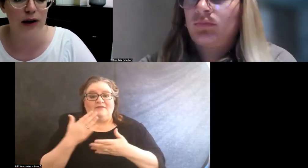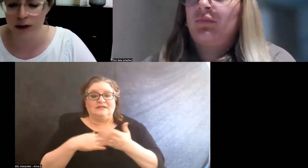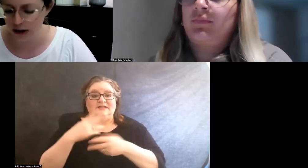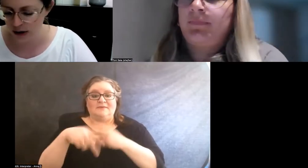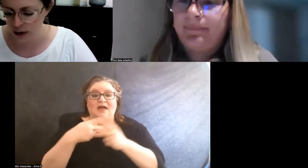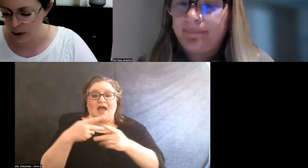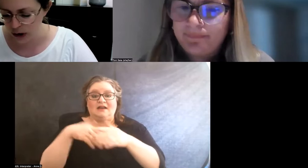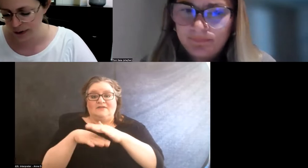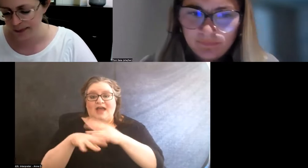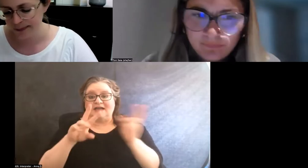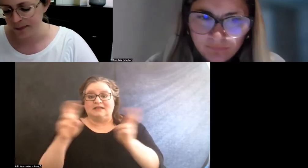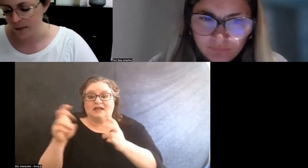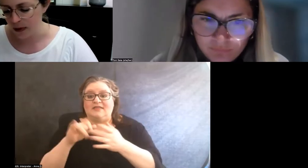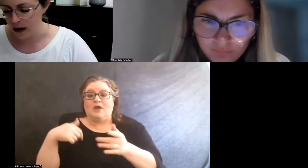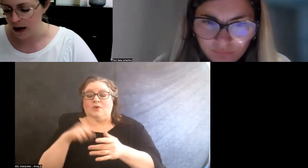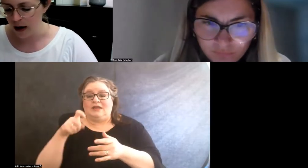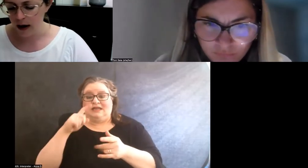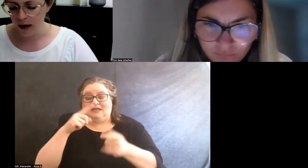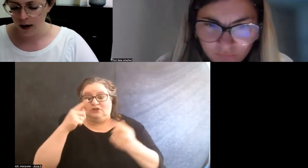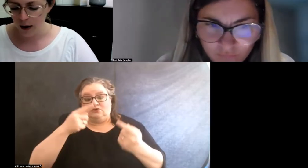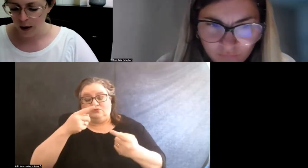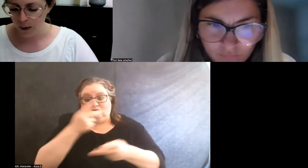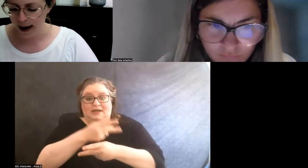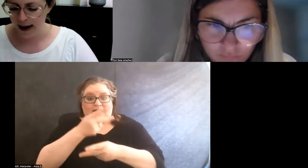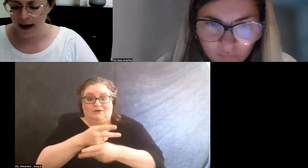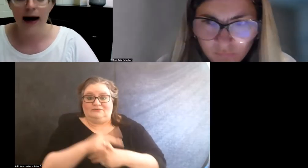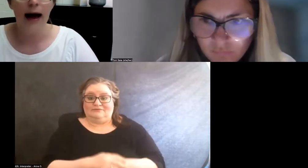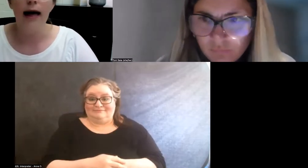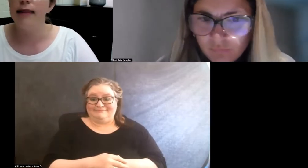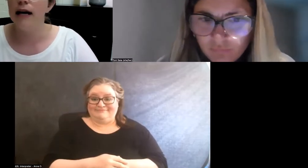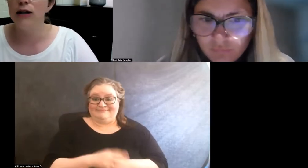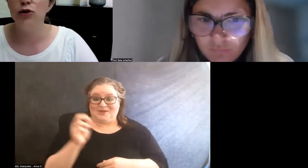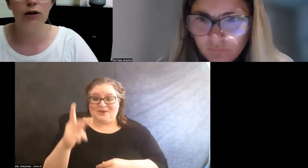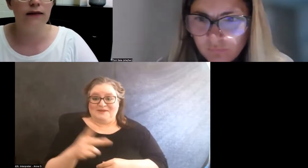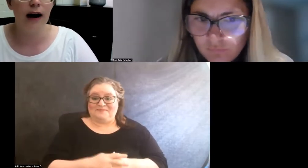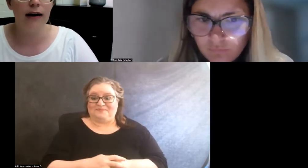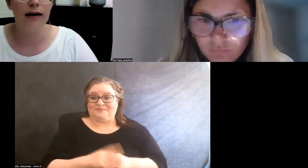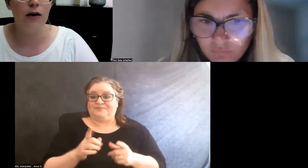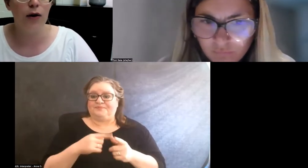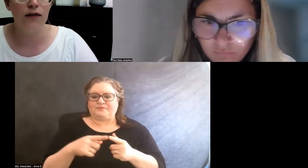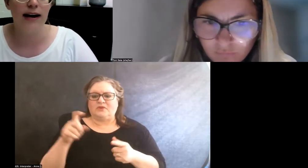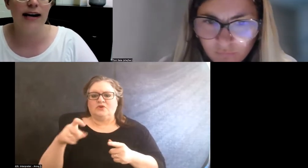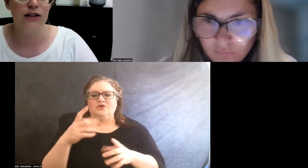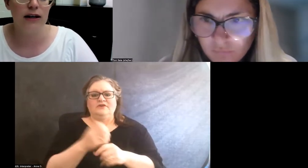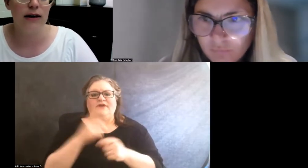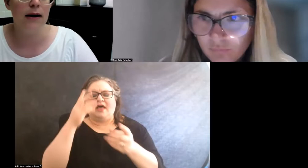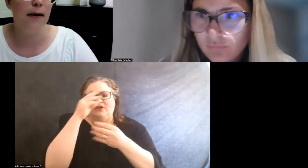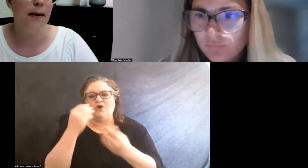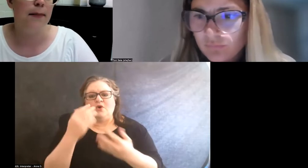that we should troubleshoot. Okay. And then you should have gotten a notification,